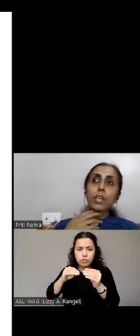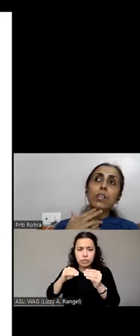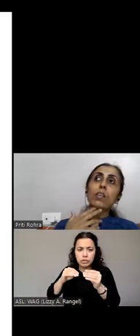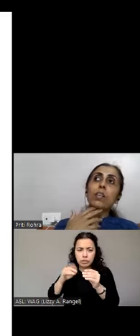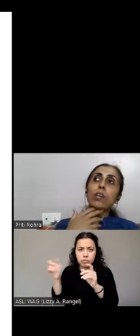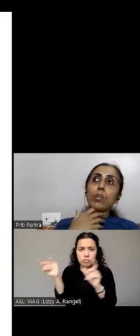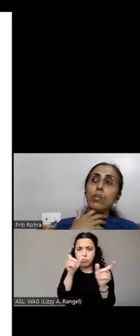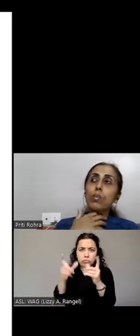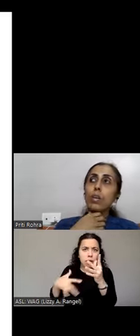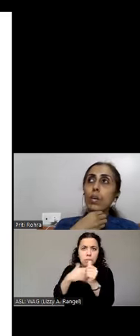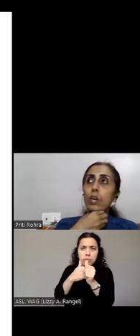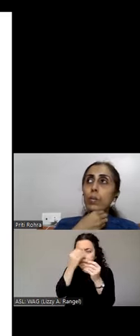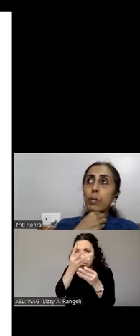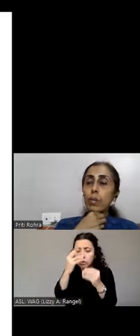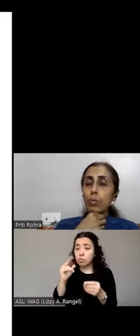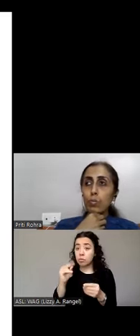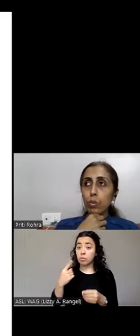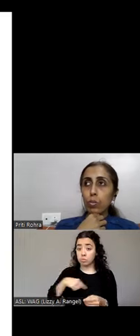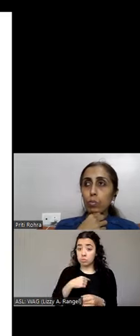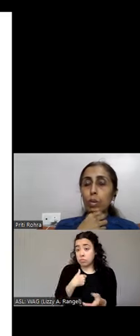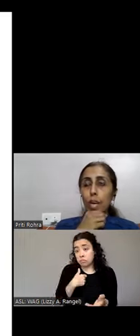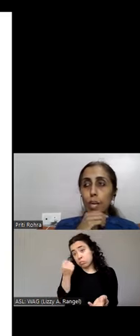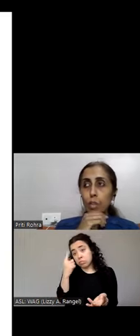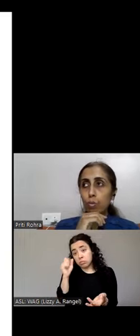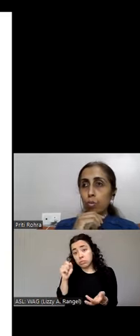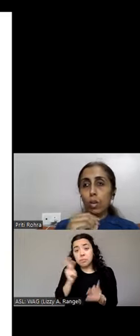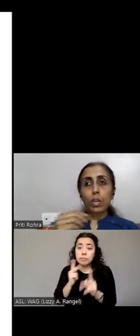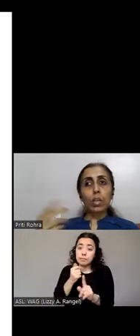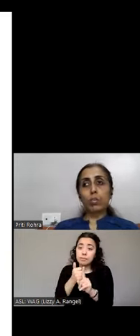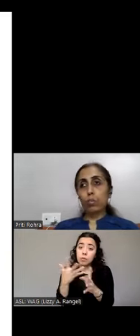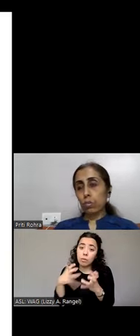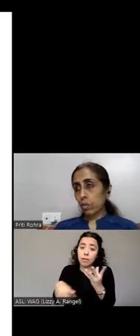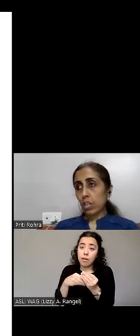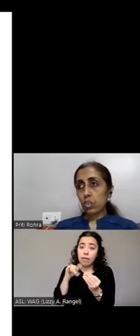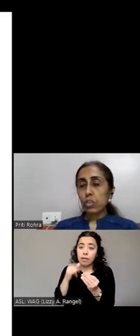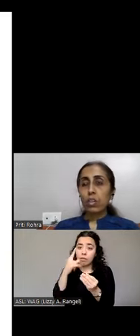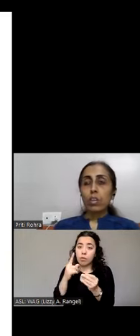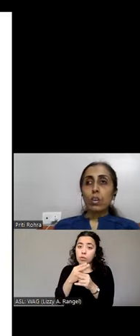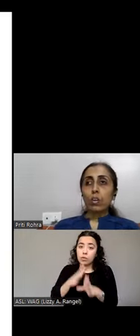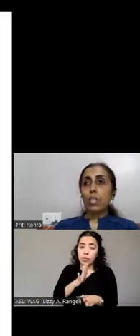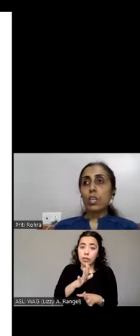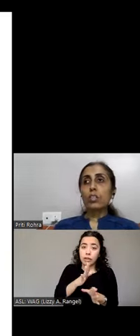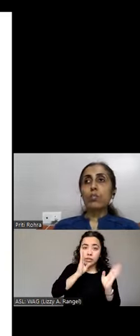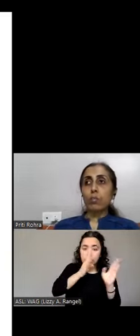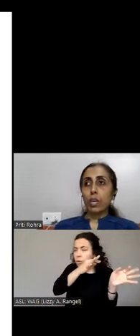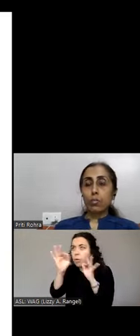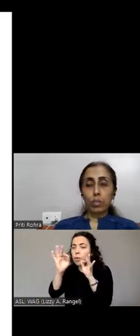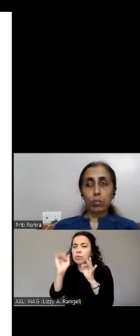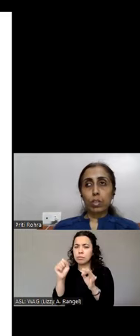that people do want to add those to attract users attention. Only thing is provide users with an